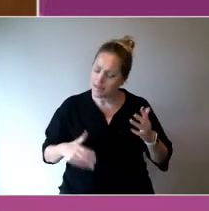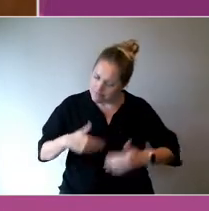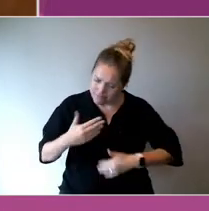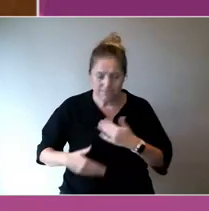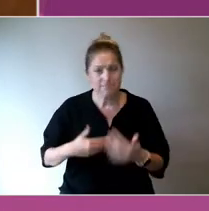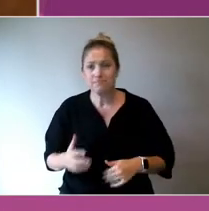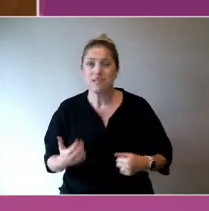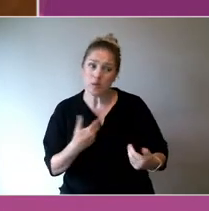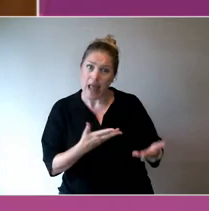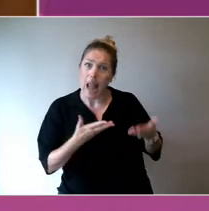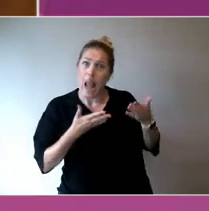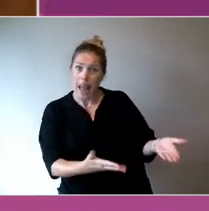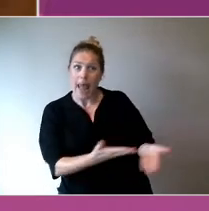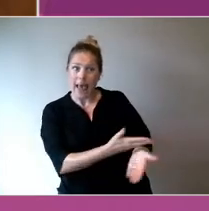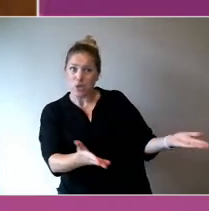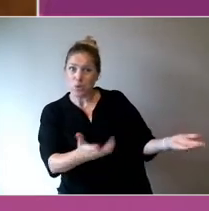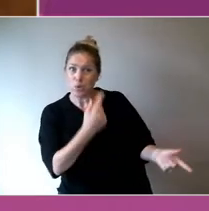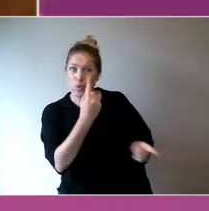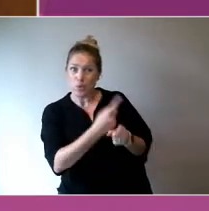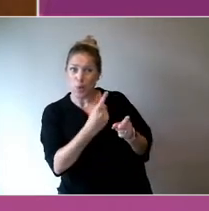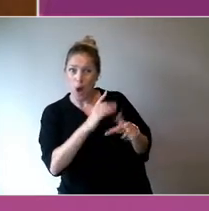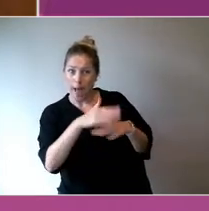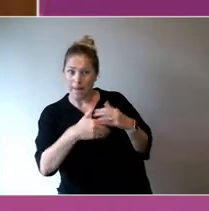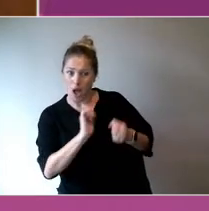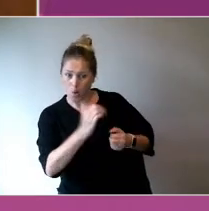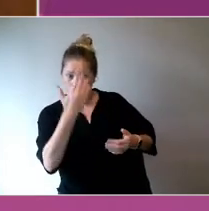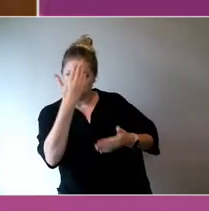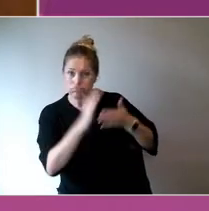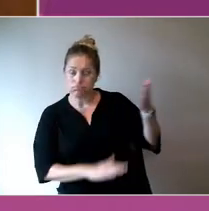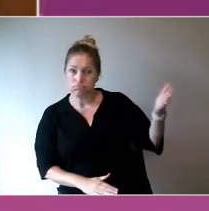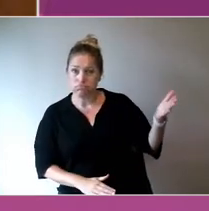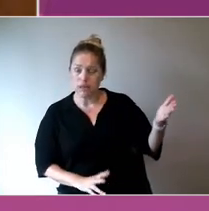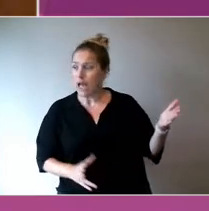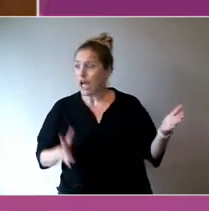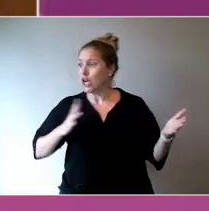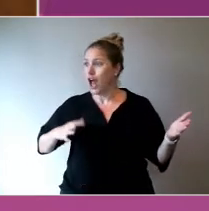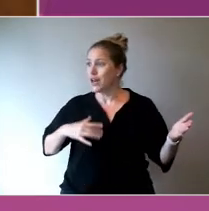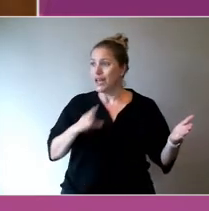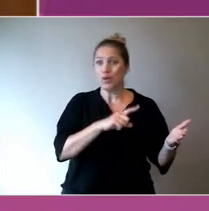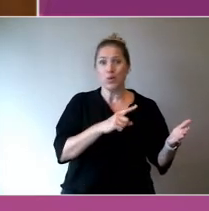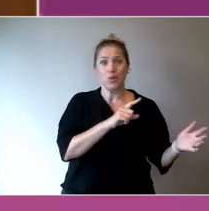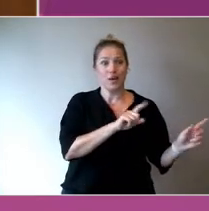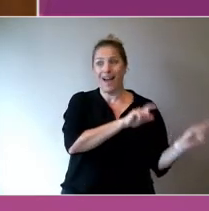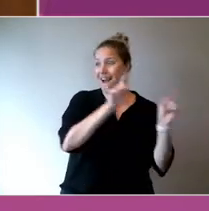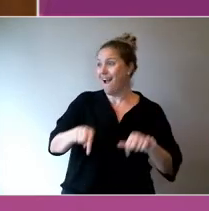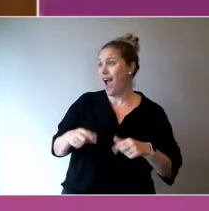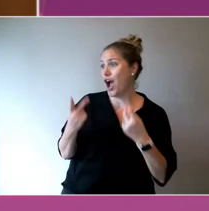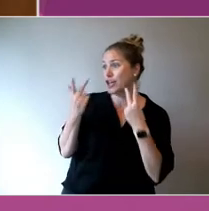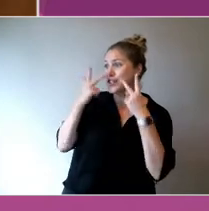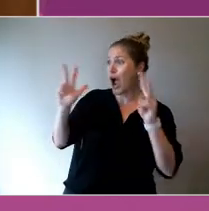They don't need your rahrah kind of happy piece.